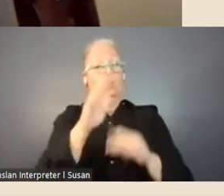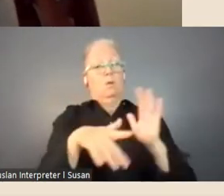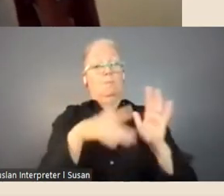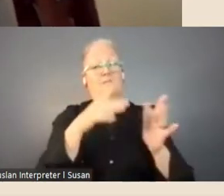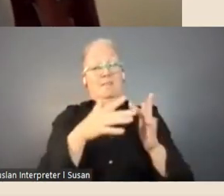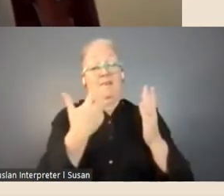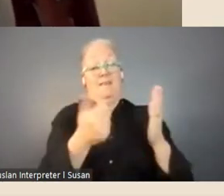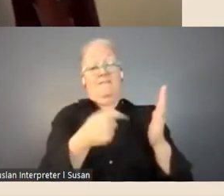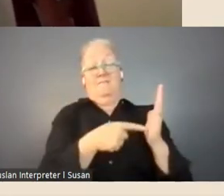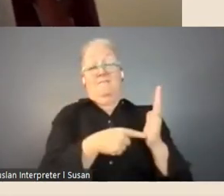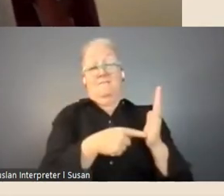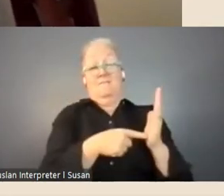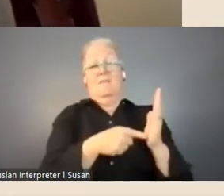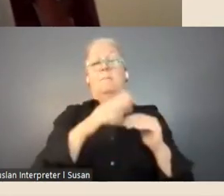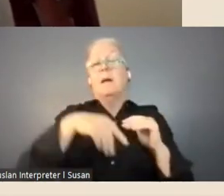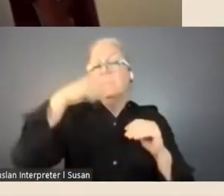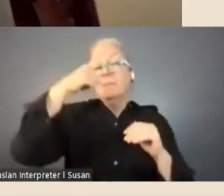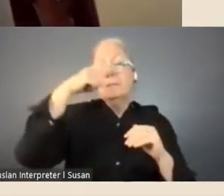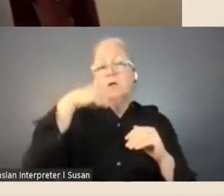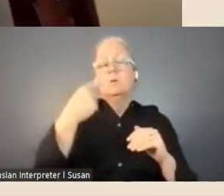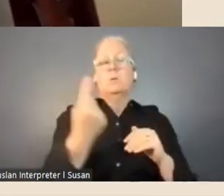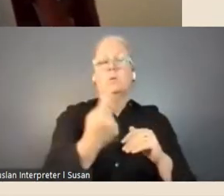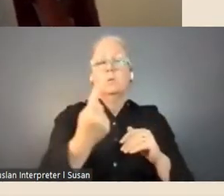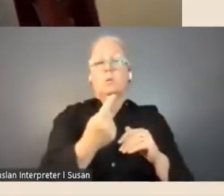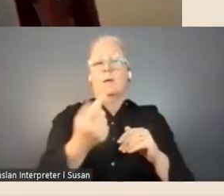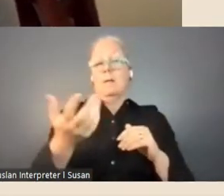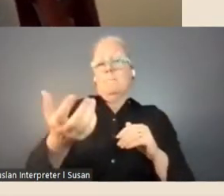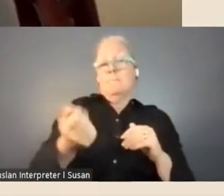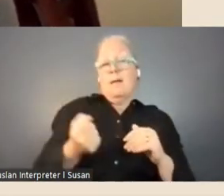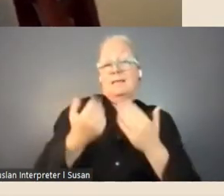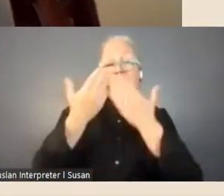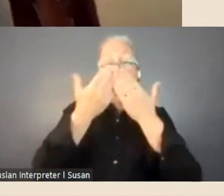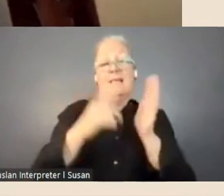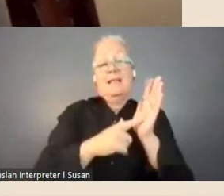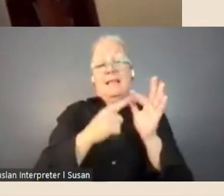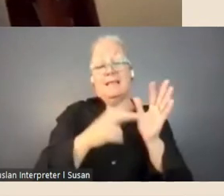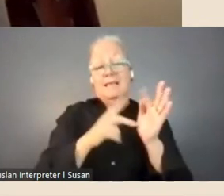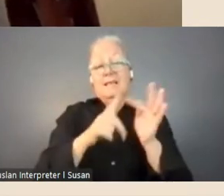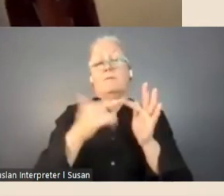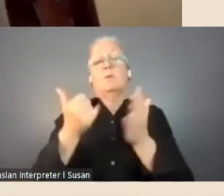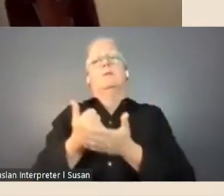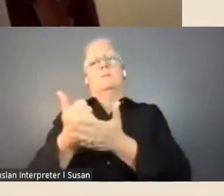people who are on paid study leave or supported by an academic institution to undertake that study